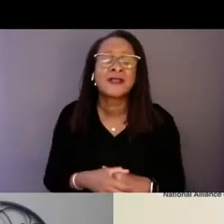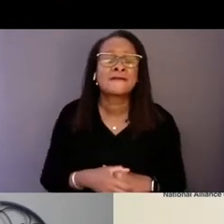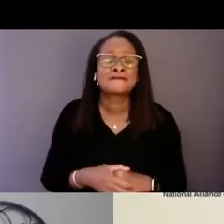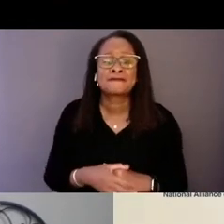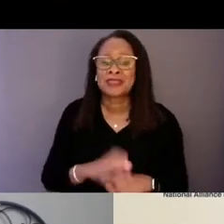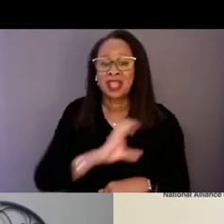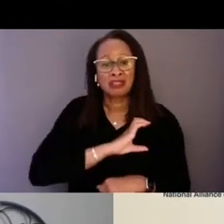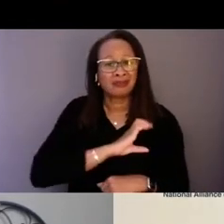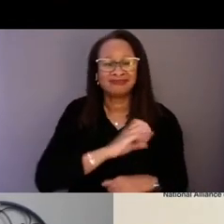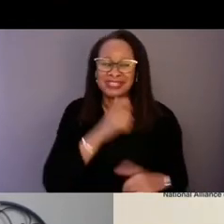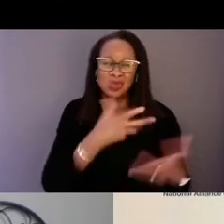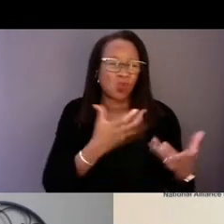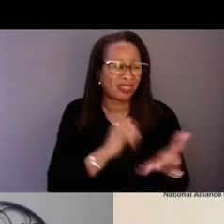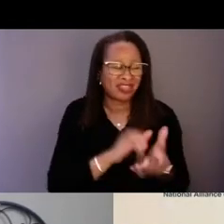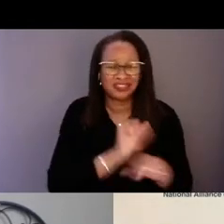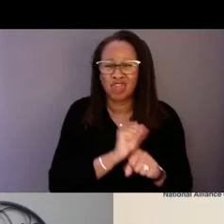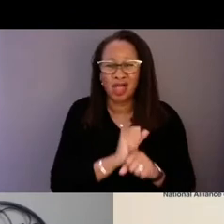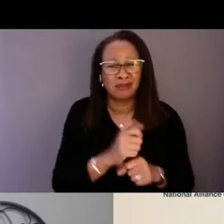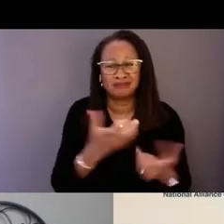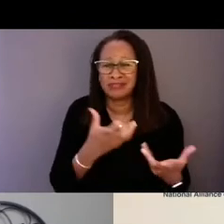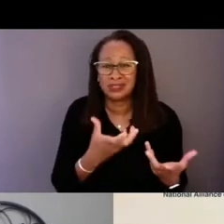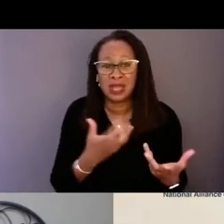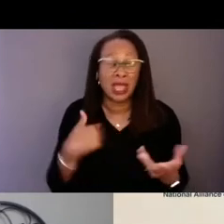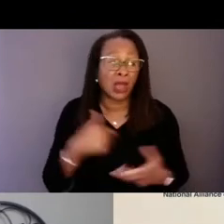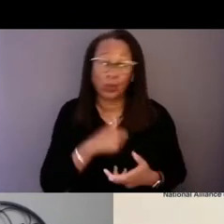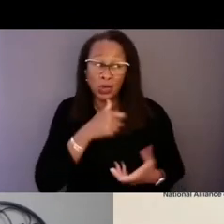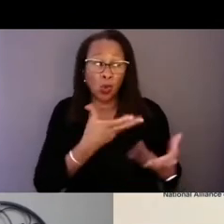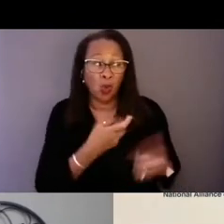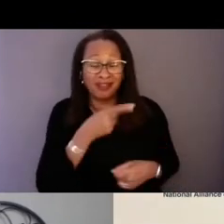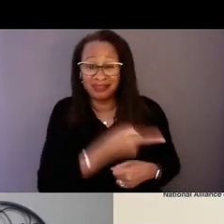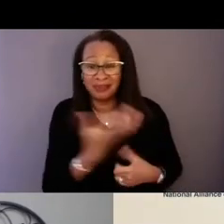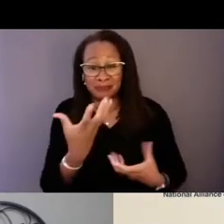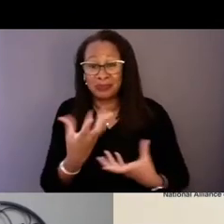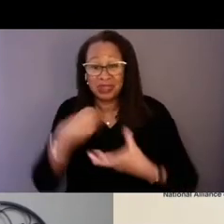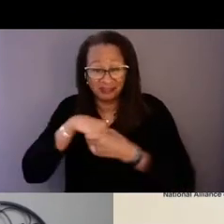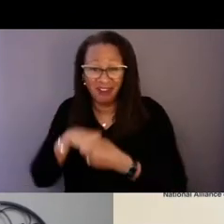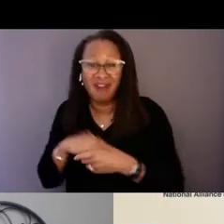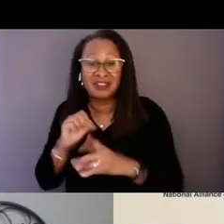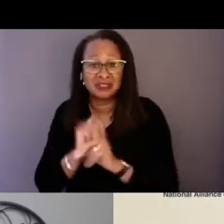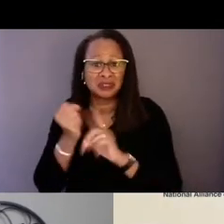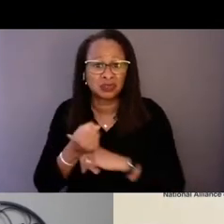and we don't want law enforcement to have to take that on.